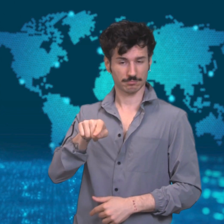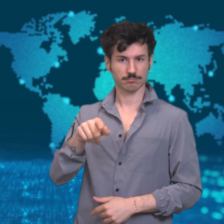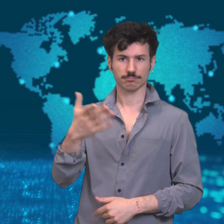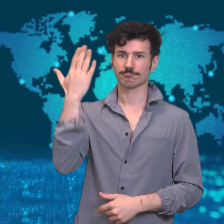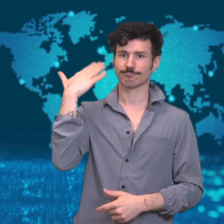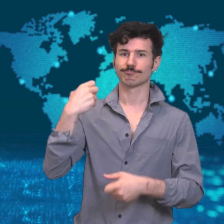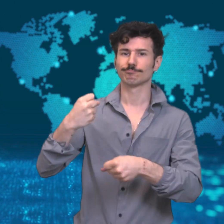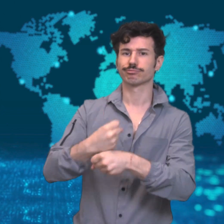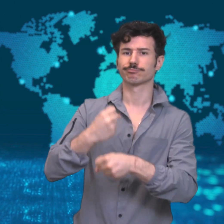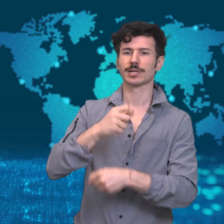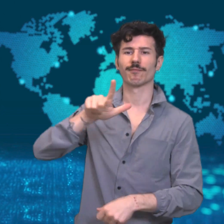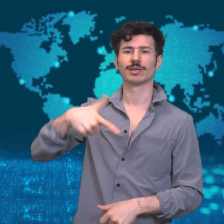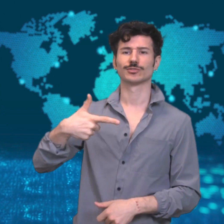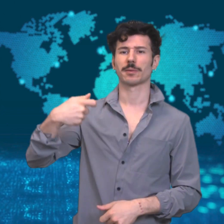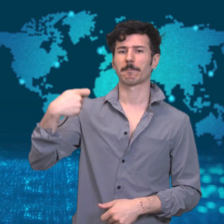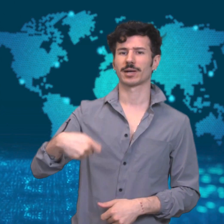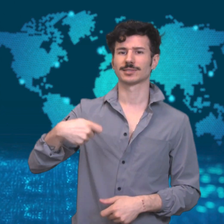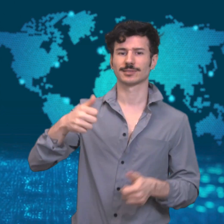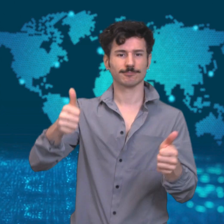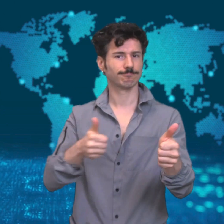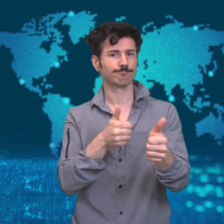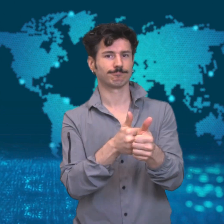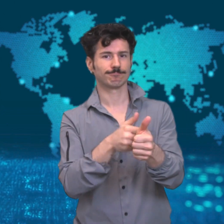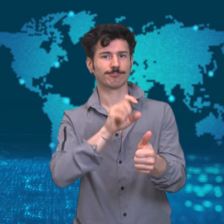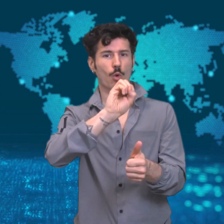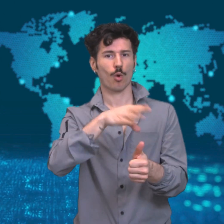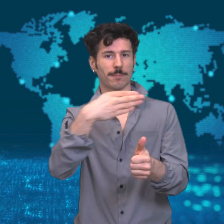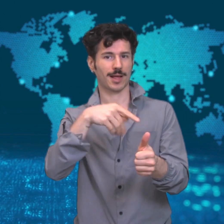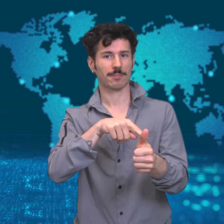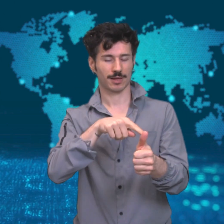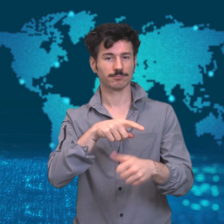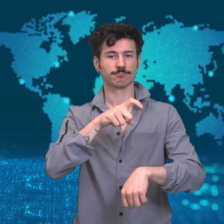place on November 3rd later this year.